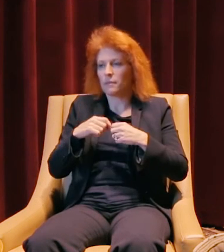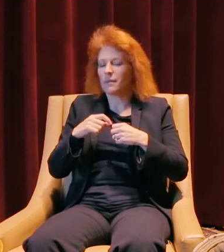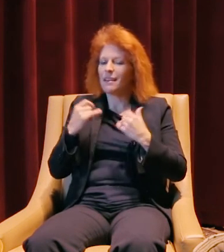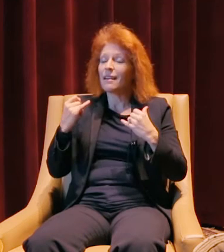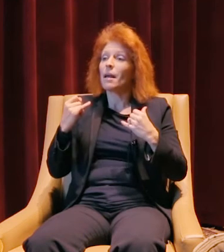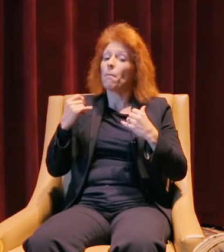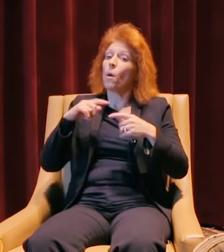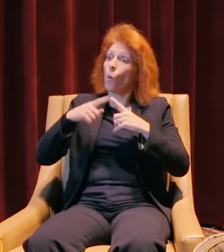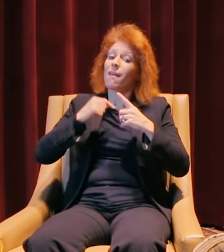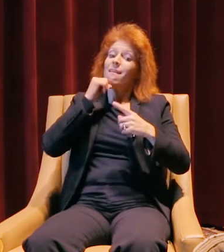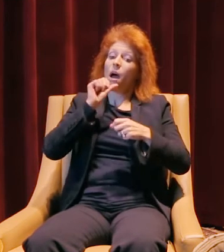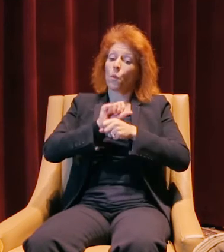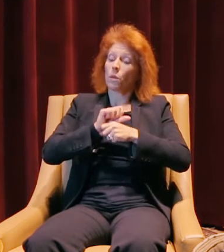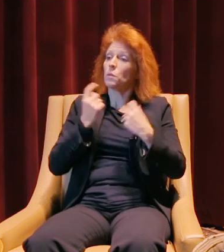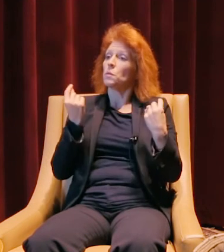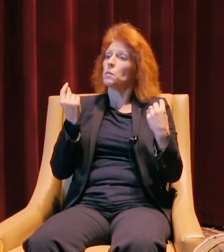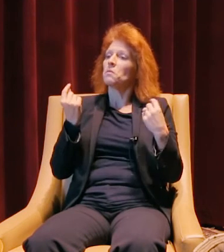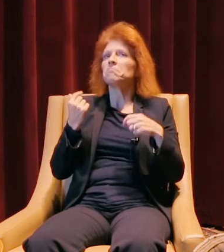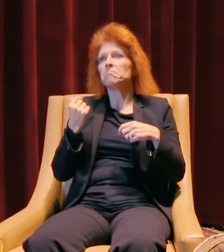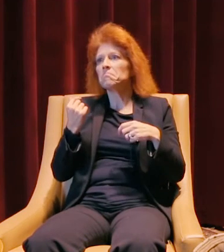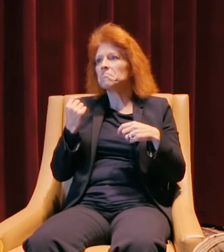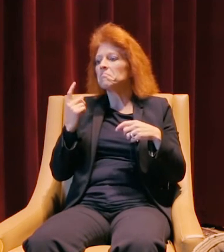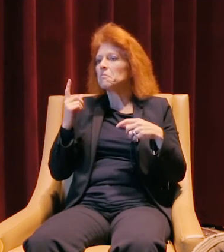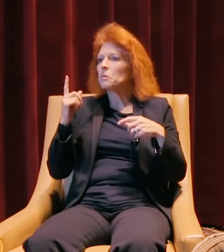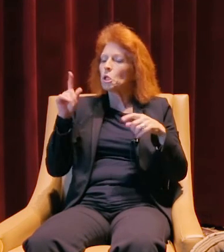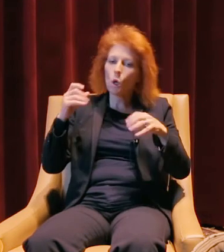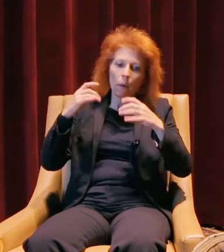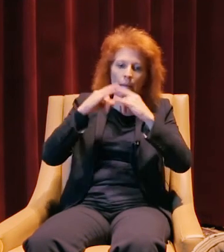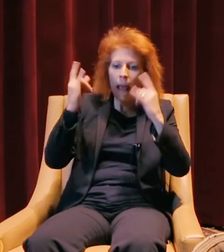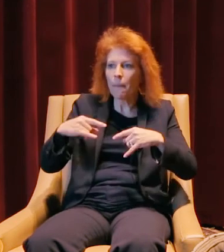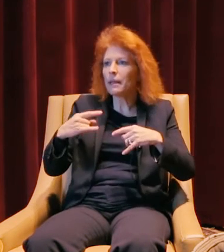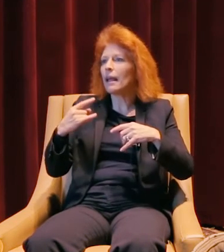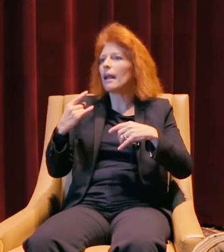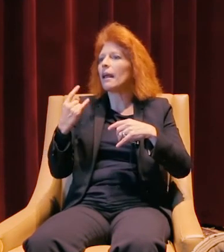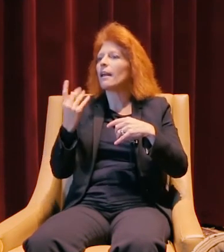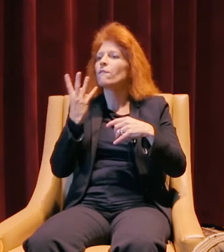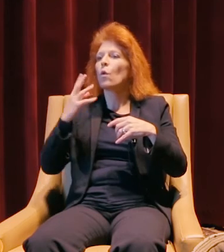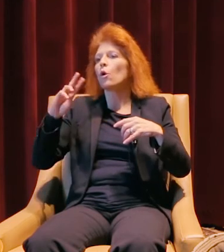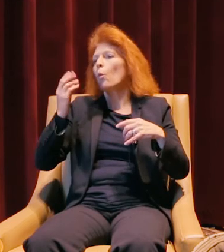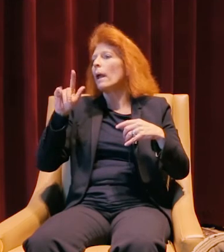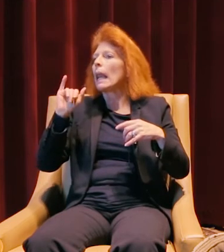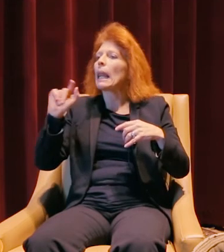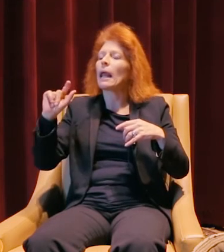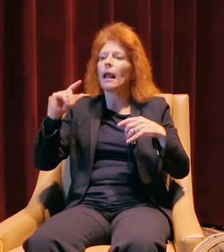When I'm not working, I do go camping a lot, I do a lot of four-wheeling, I love racing cars,